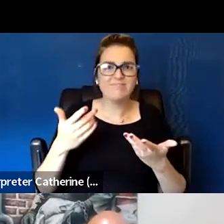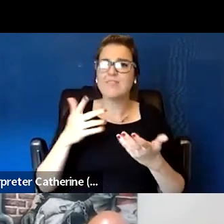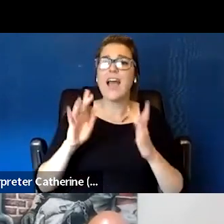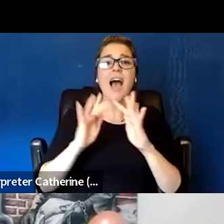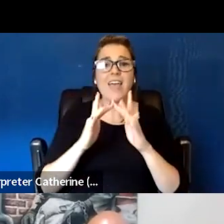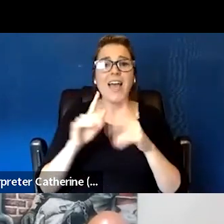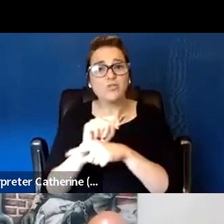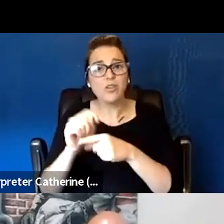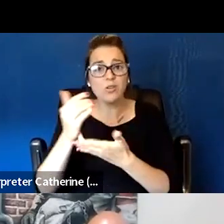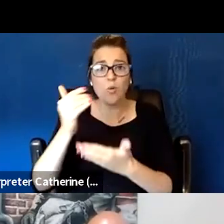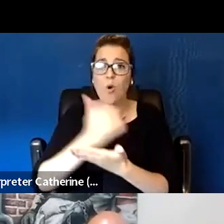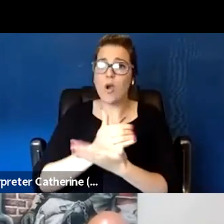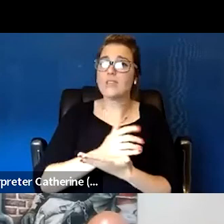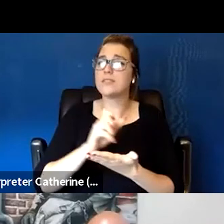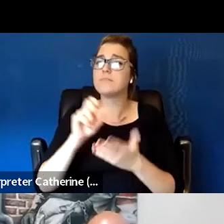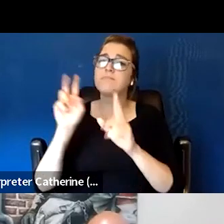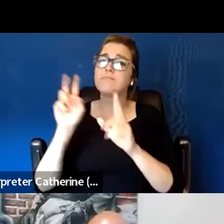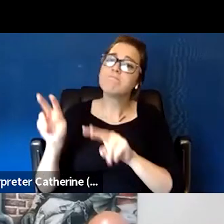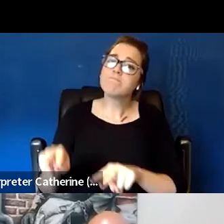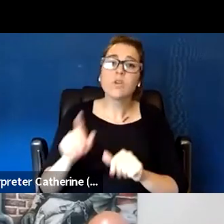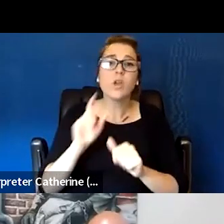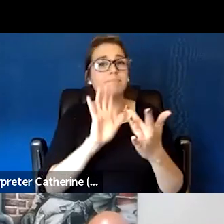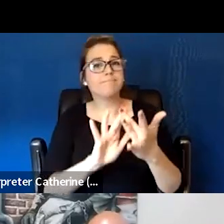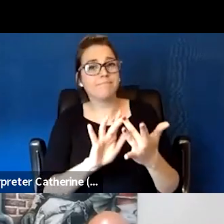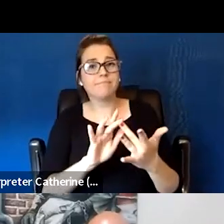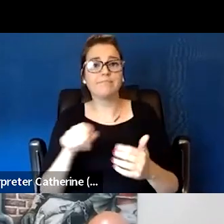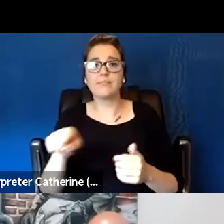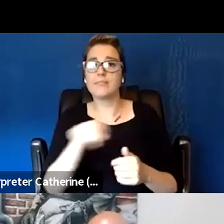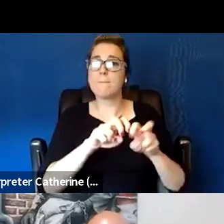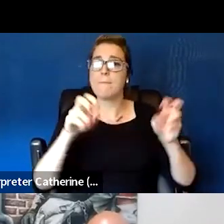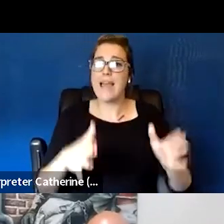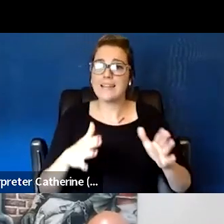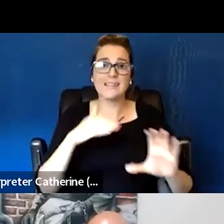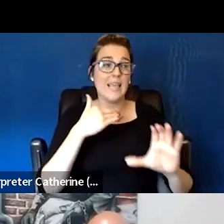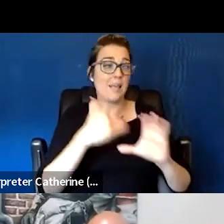reach out to the panelists with questions and then yeah, just a huge thank you to our panel again,